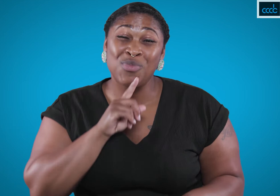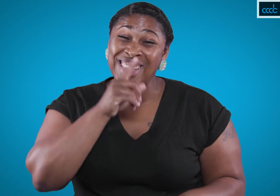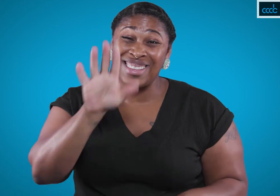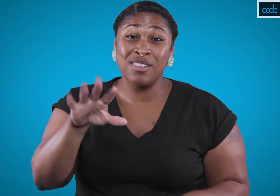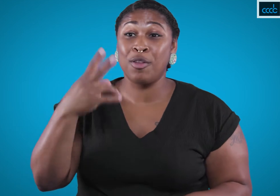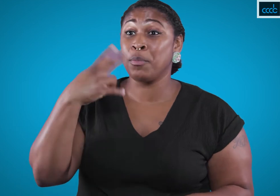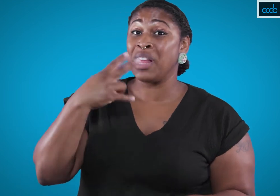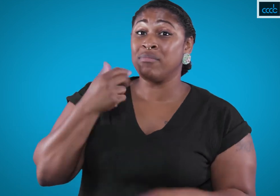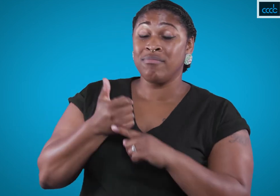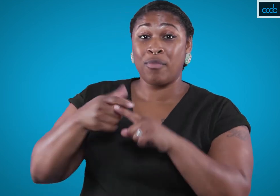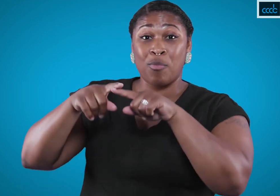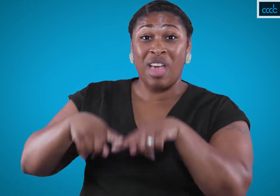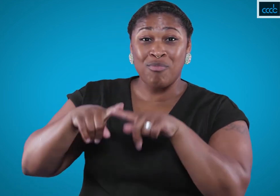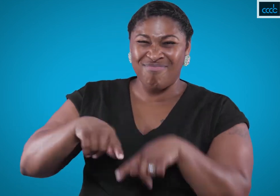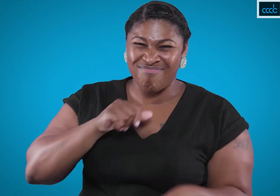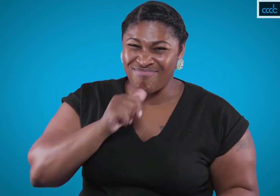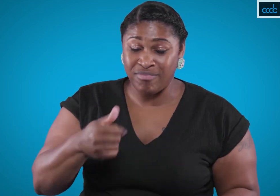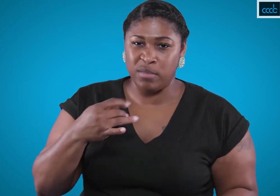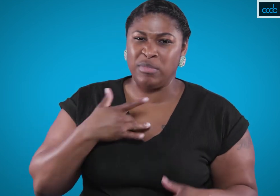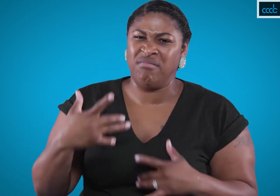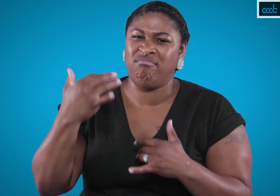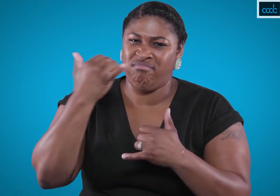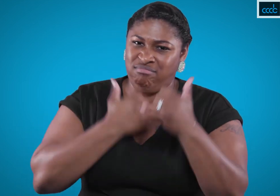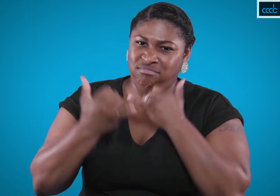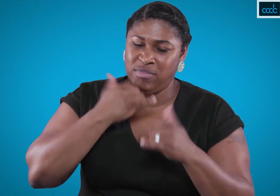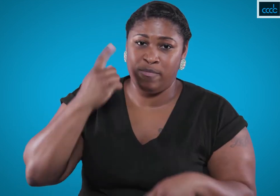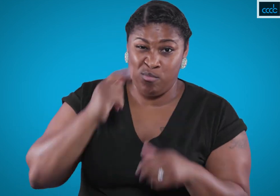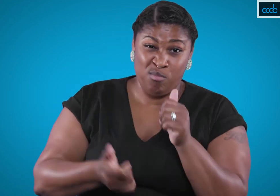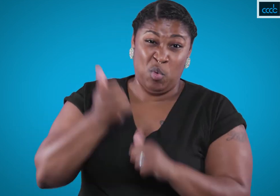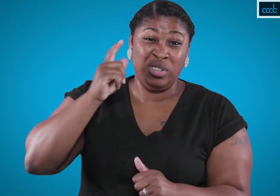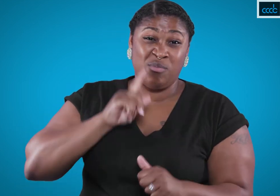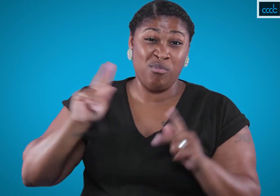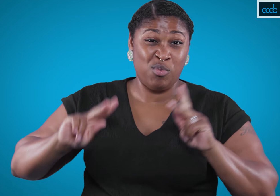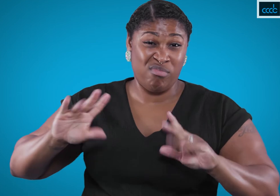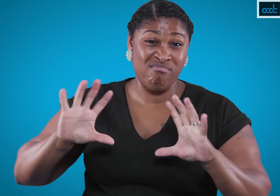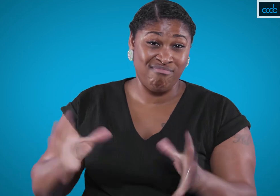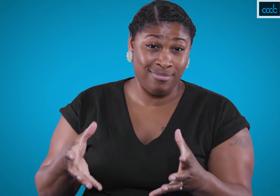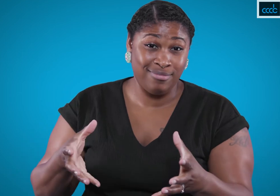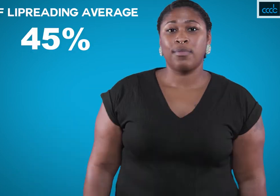However, lipreading is unreliable and is accurate less than half the time for most deaf people.